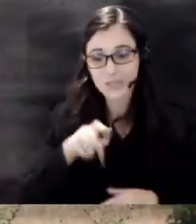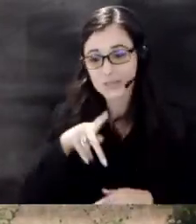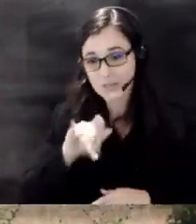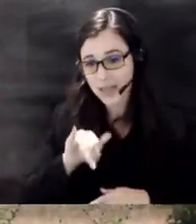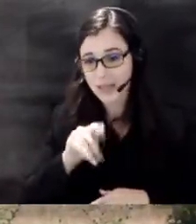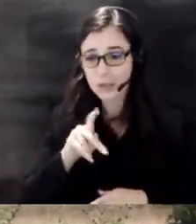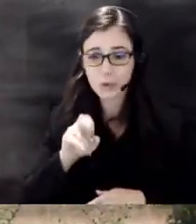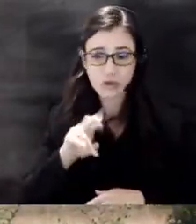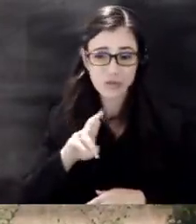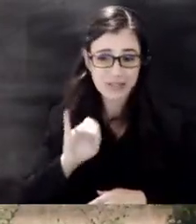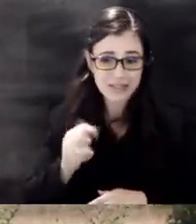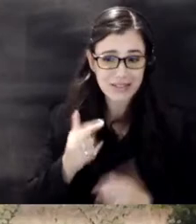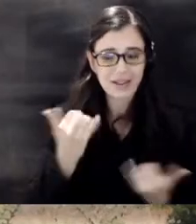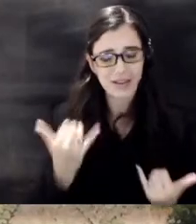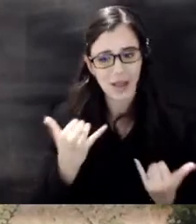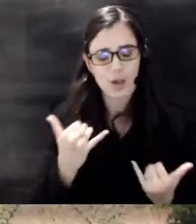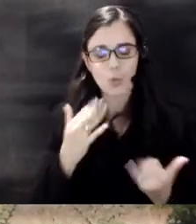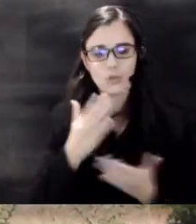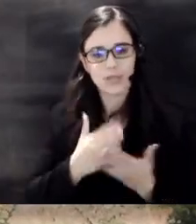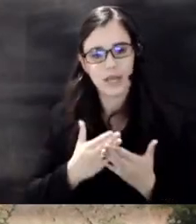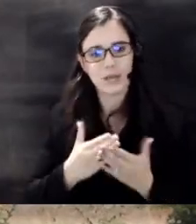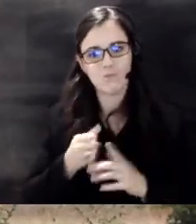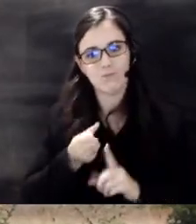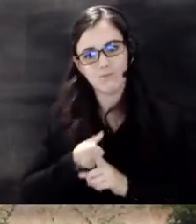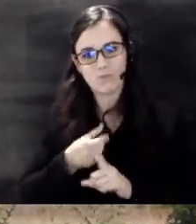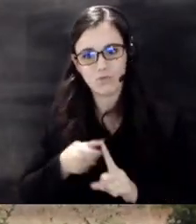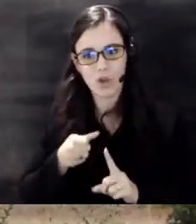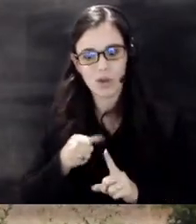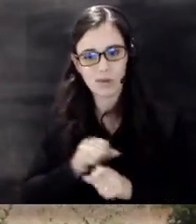some of those effects from the pandemic as well when we weren't when the community all of the